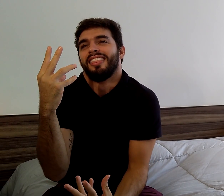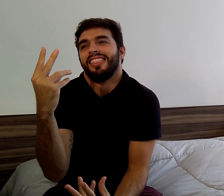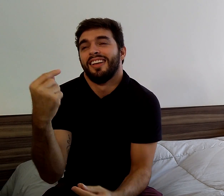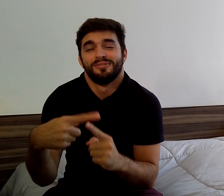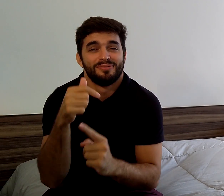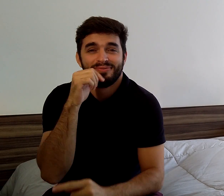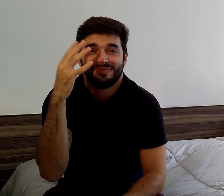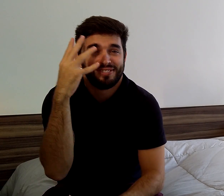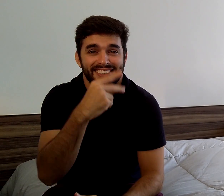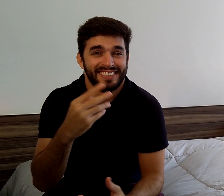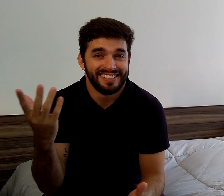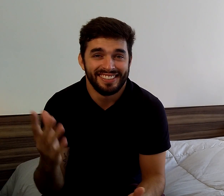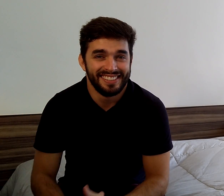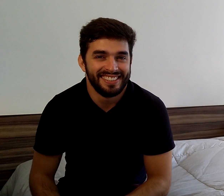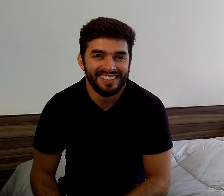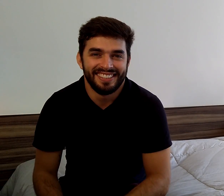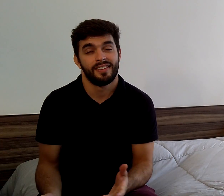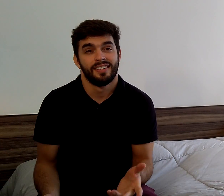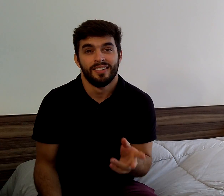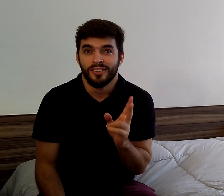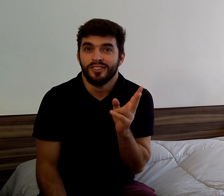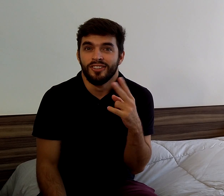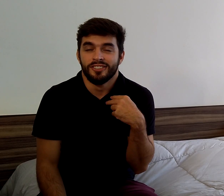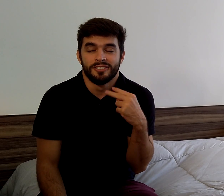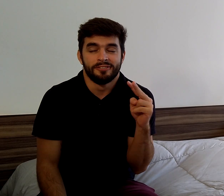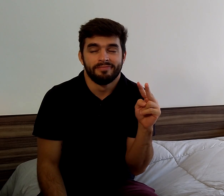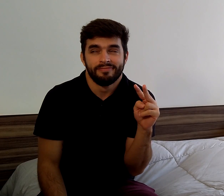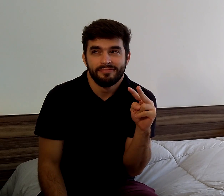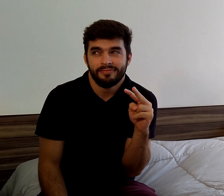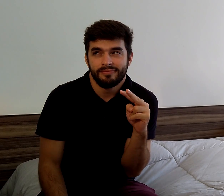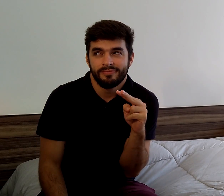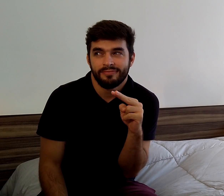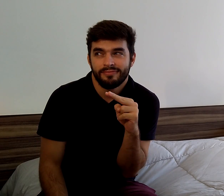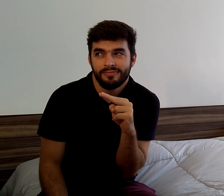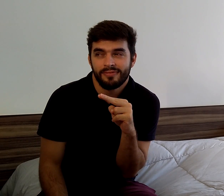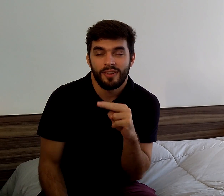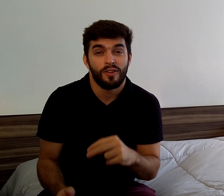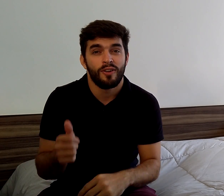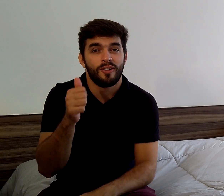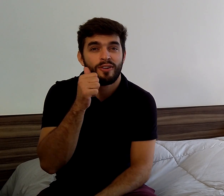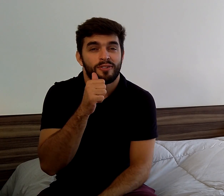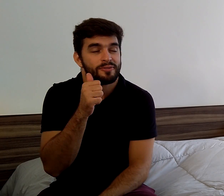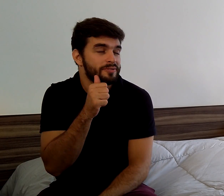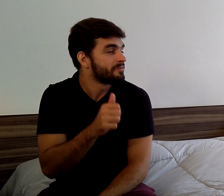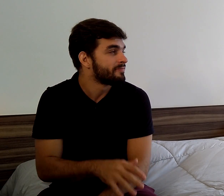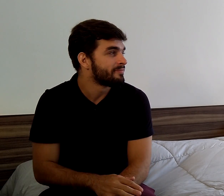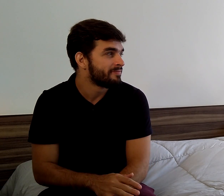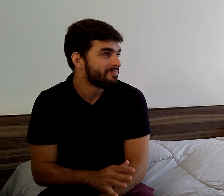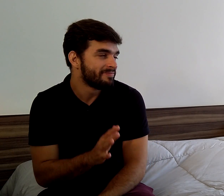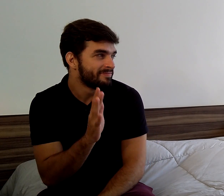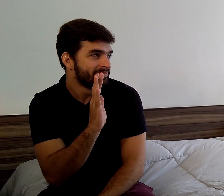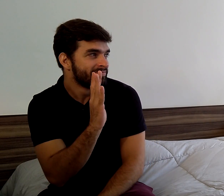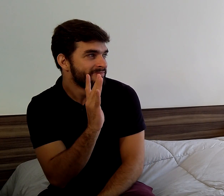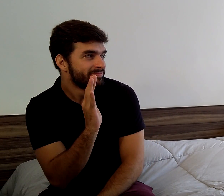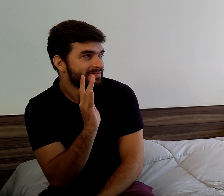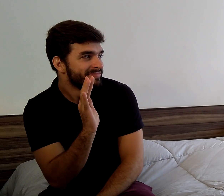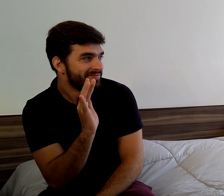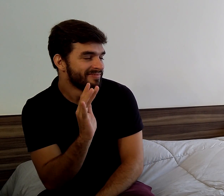because she was very beautiful. I looked and she waved her hand to me.